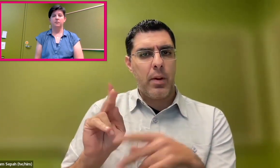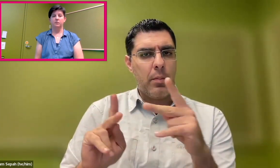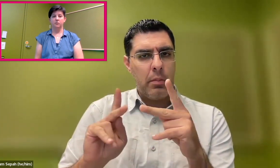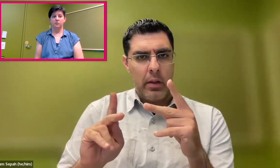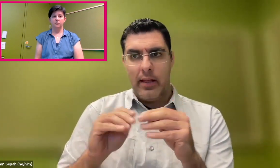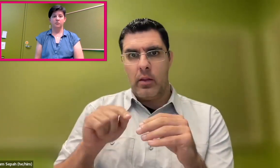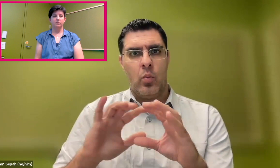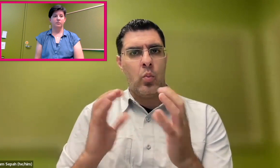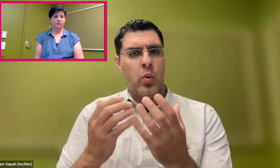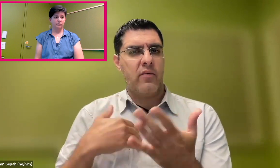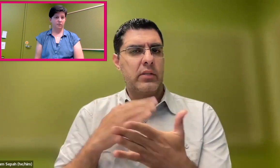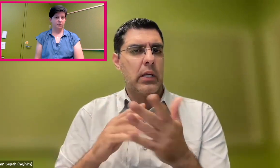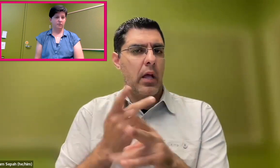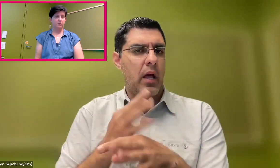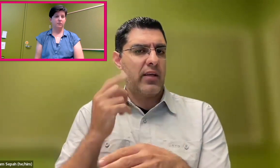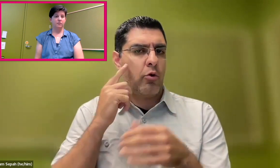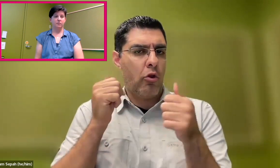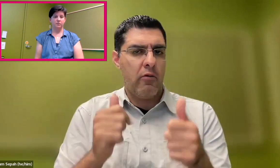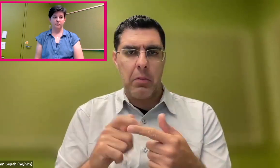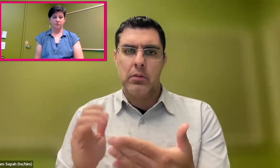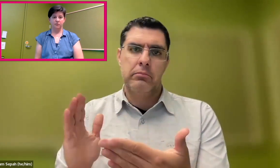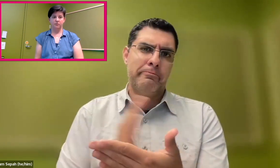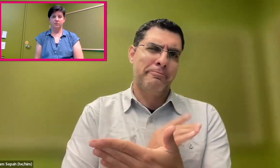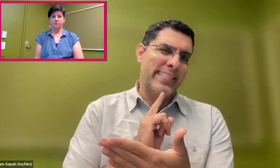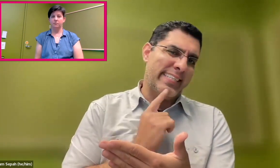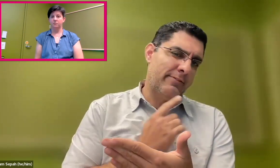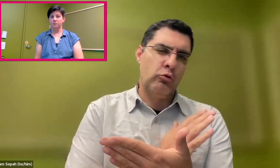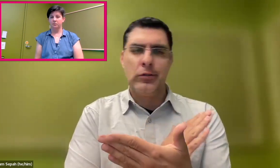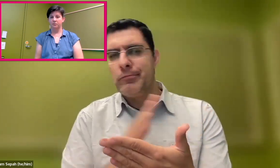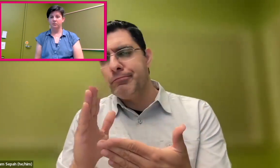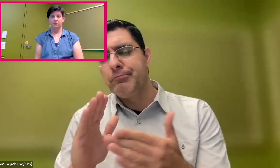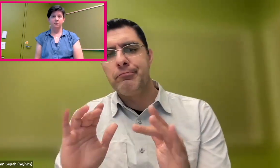466 million people in this world have some kind of hearing loss,